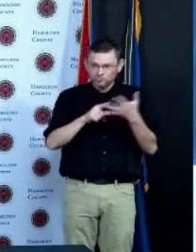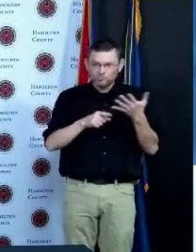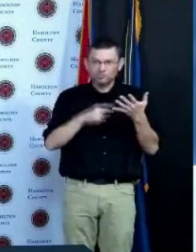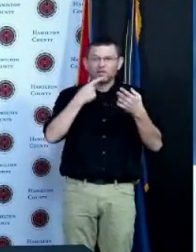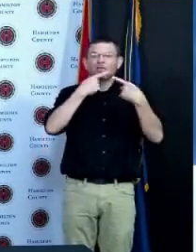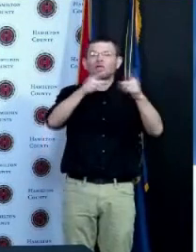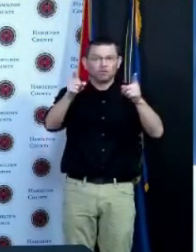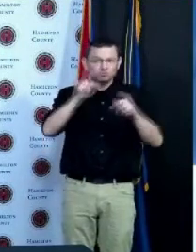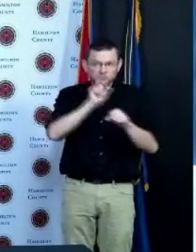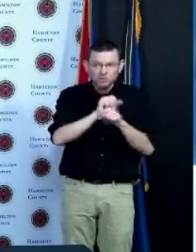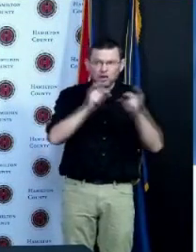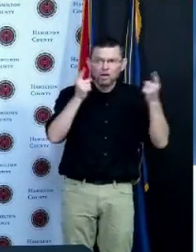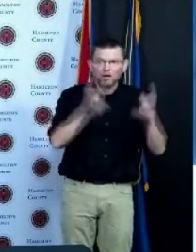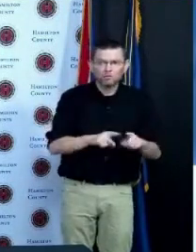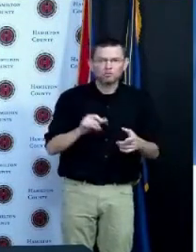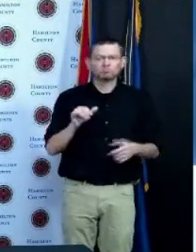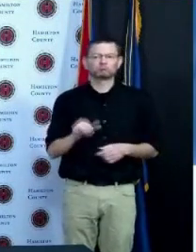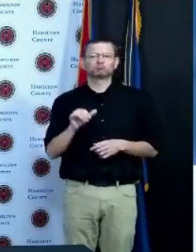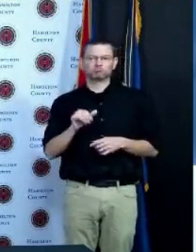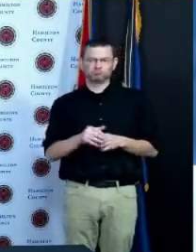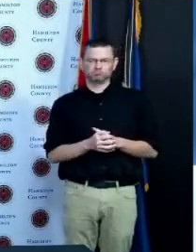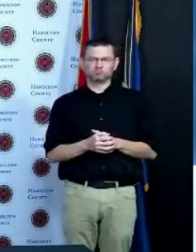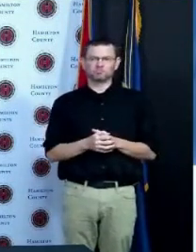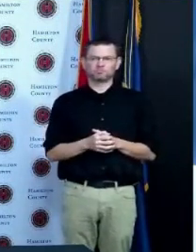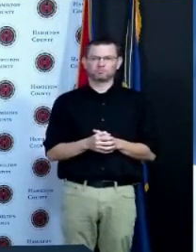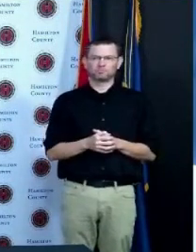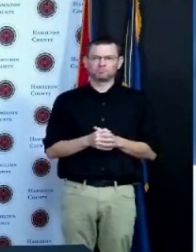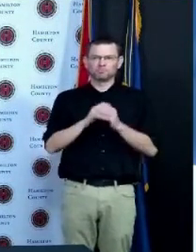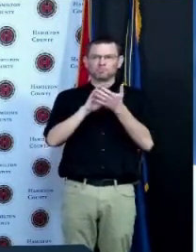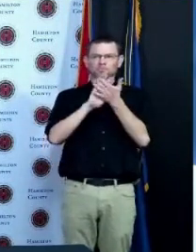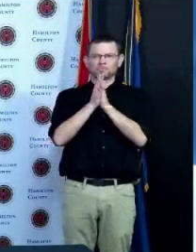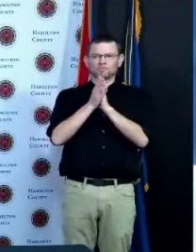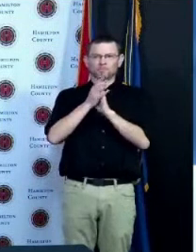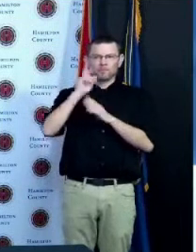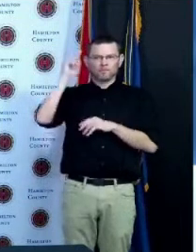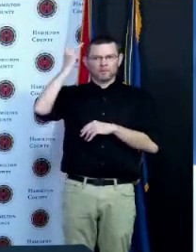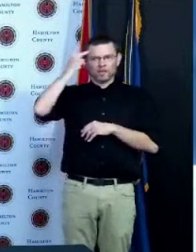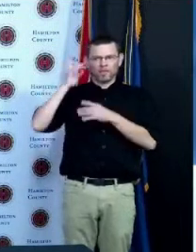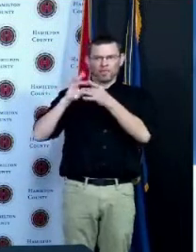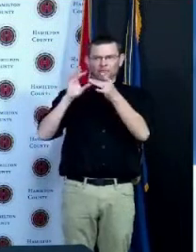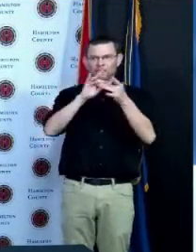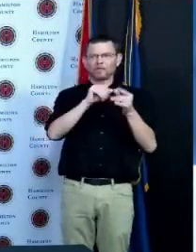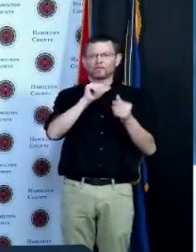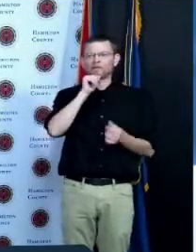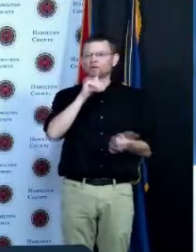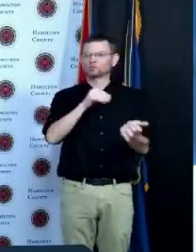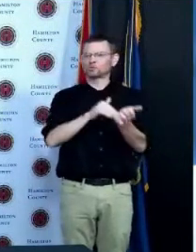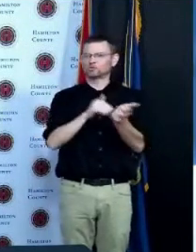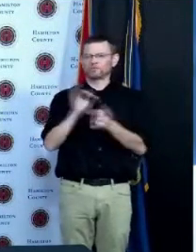extremely political in fact even today I think many people wear a mask in situations where they